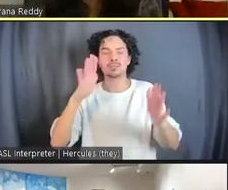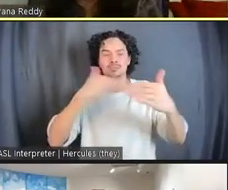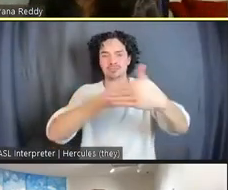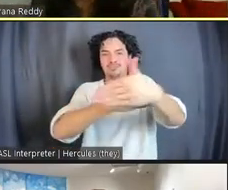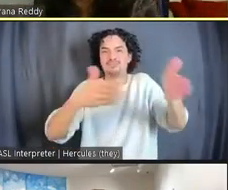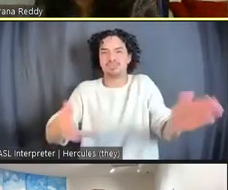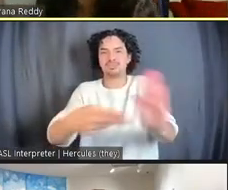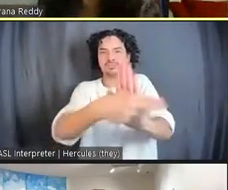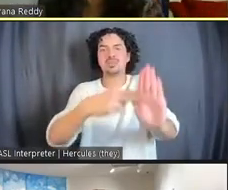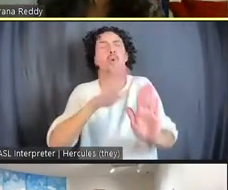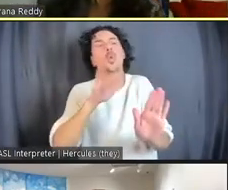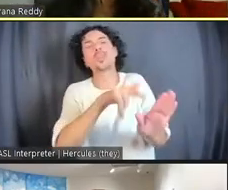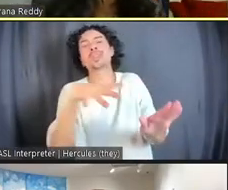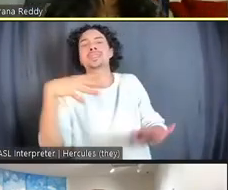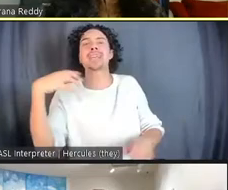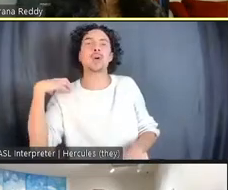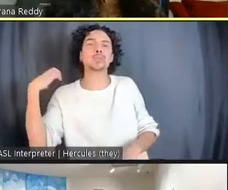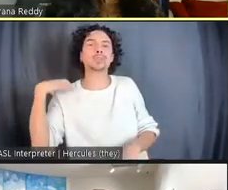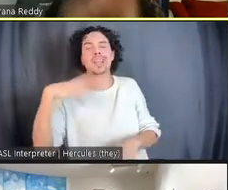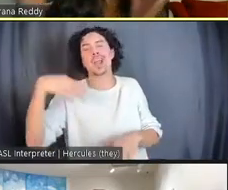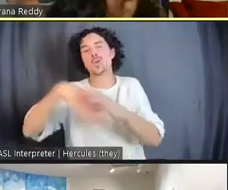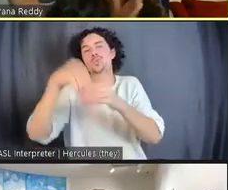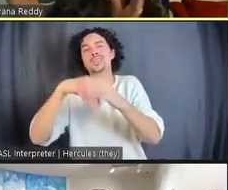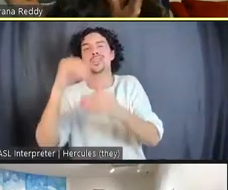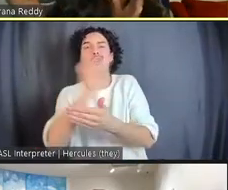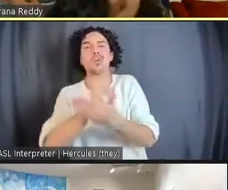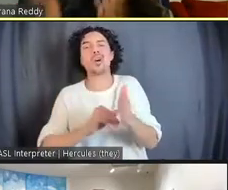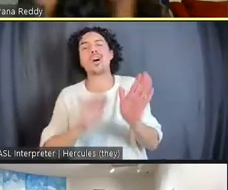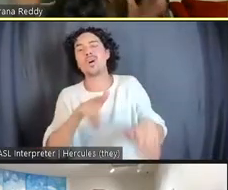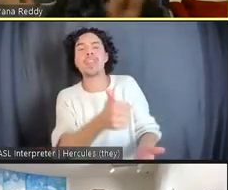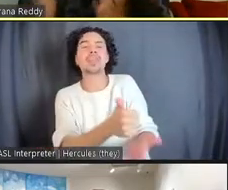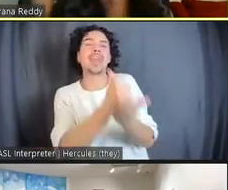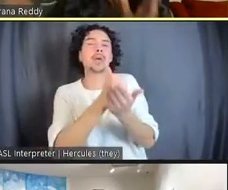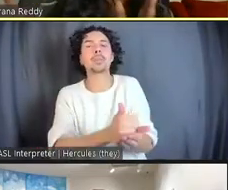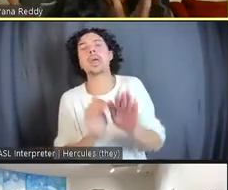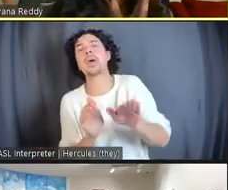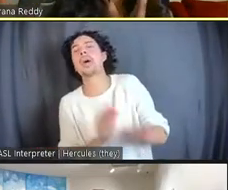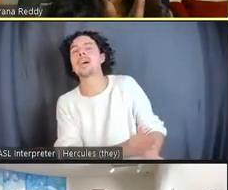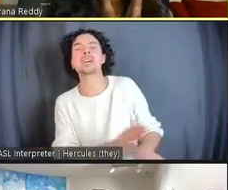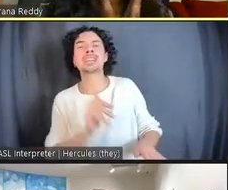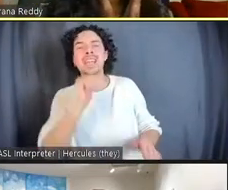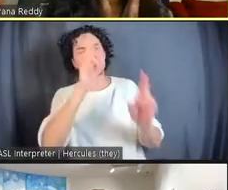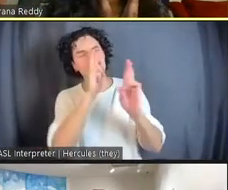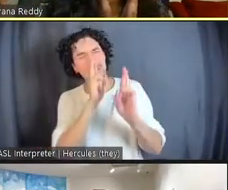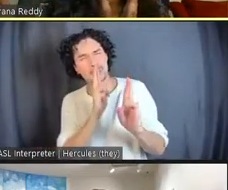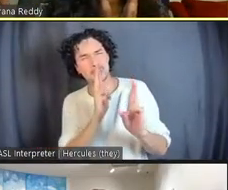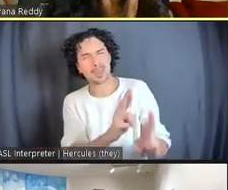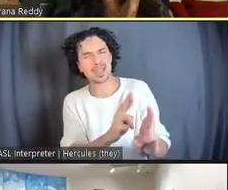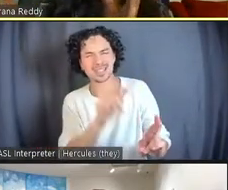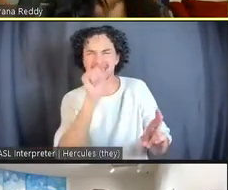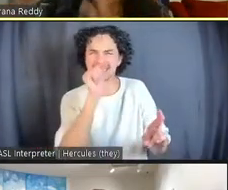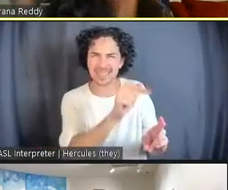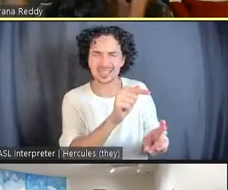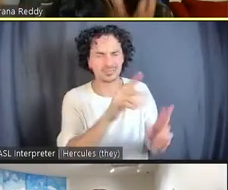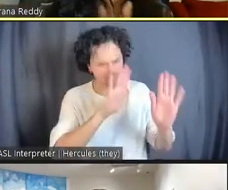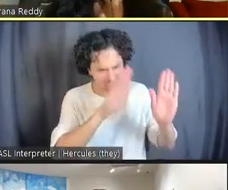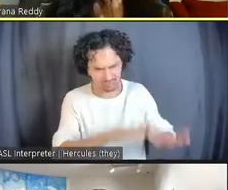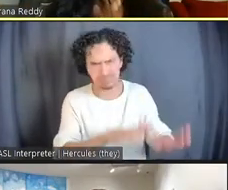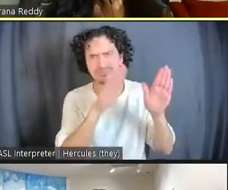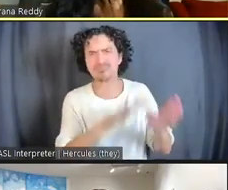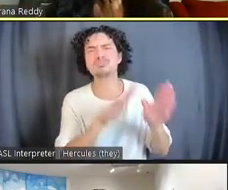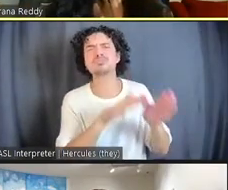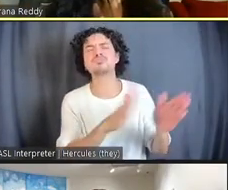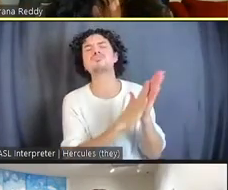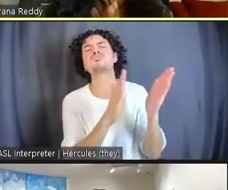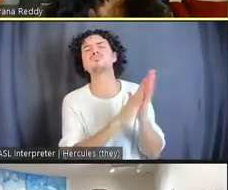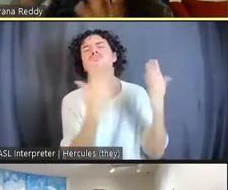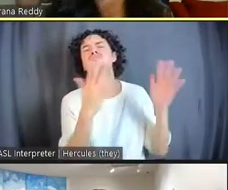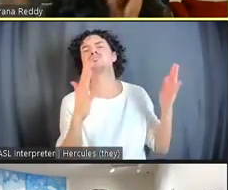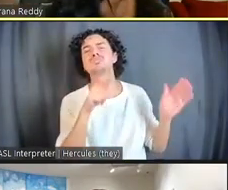art therapy, and not given it its due as art and as a form of creation that has